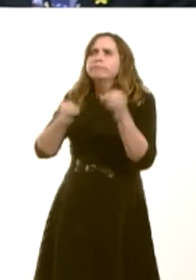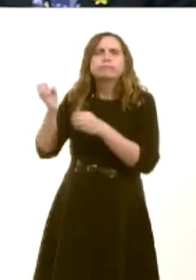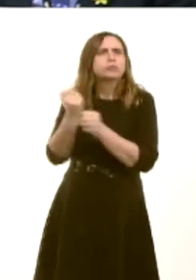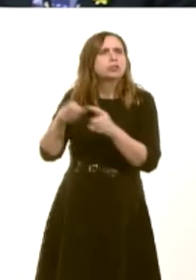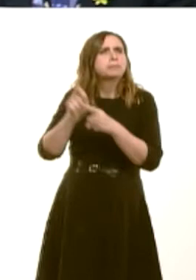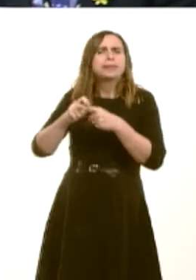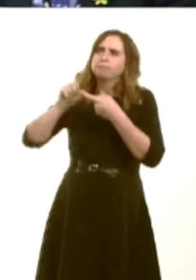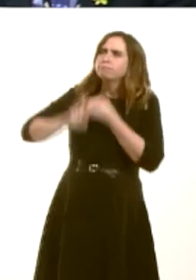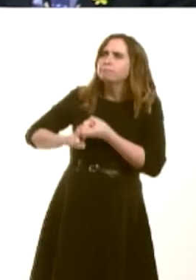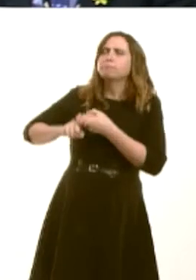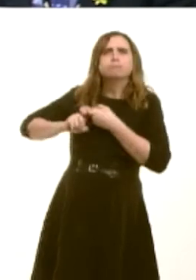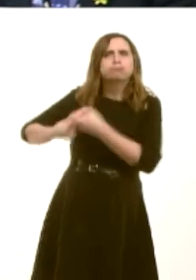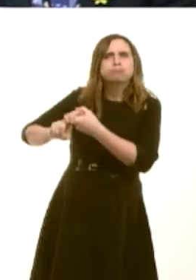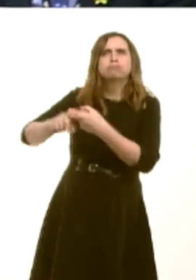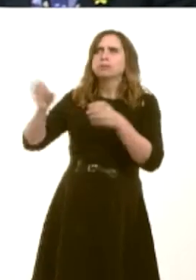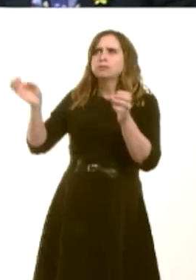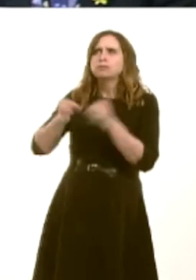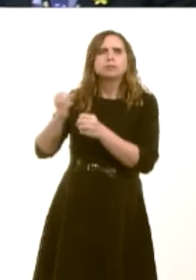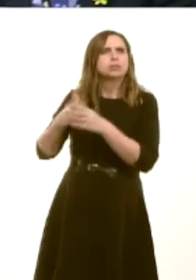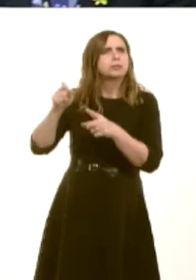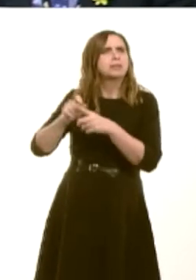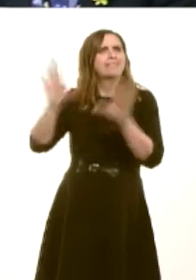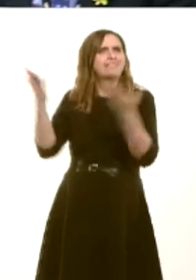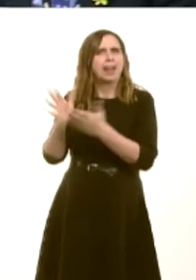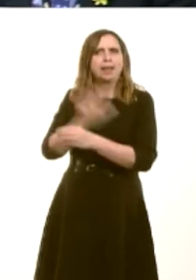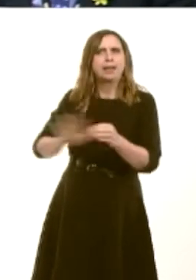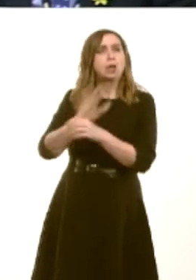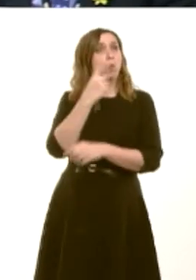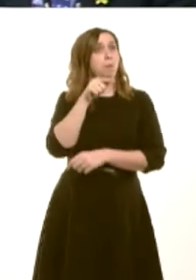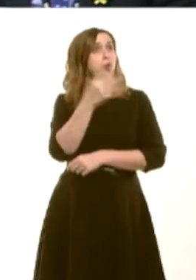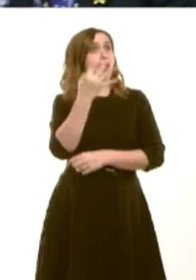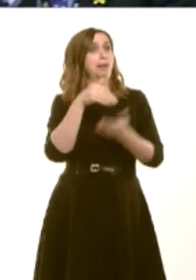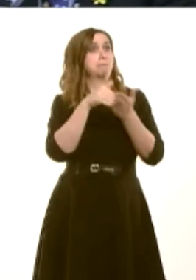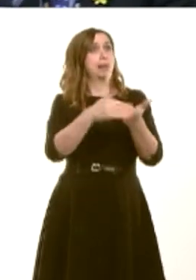in Valleys areas. Now, whilst I very much welcome the £1.8 million extra investment